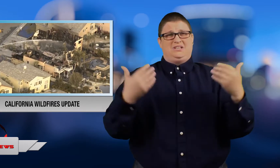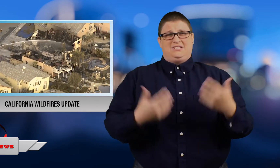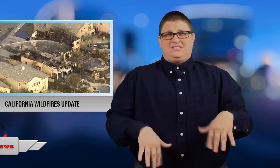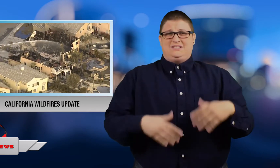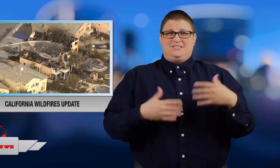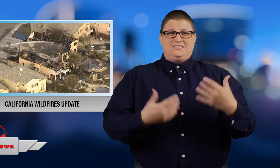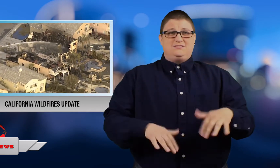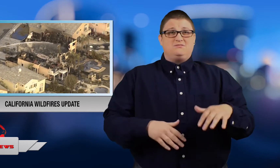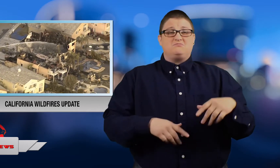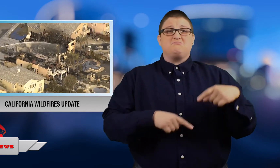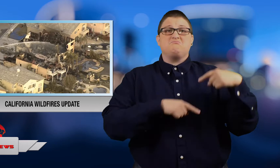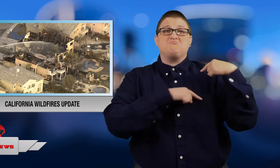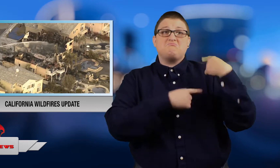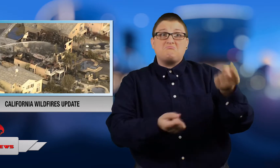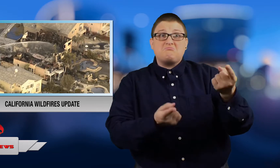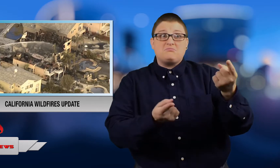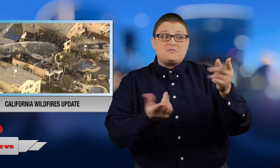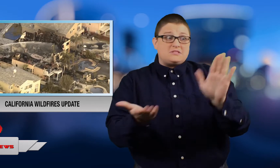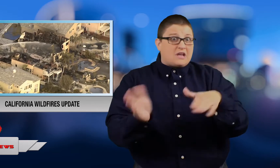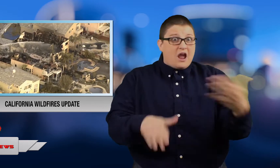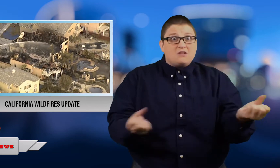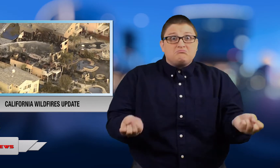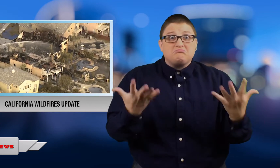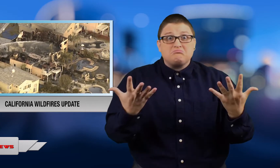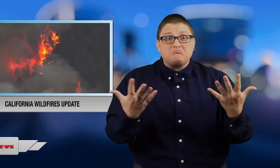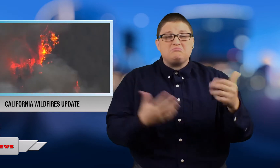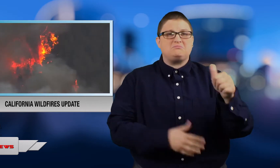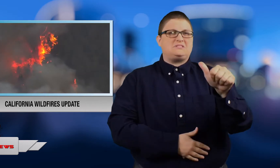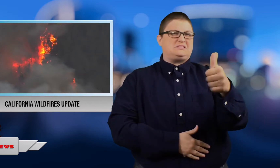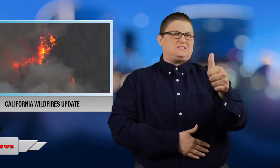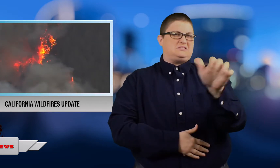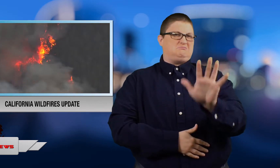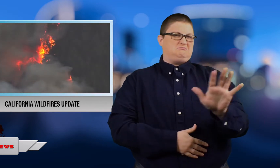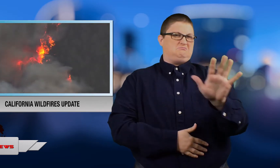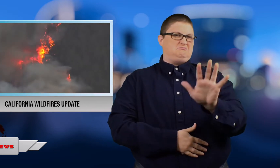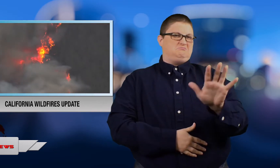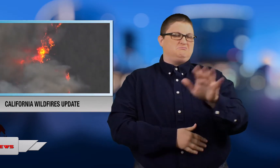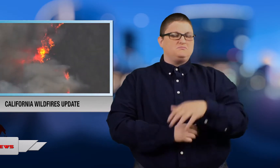At least 10 people have died. Twenty-thousand